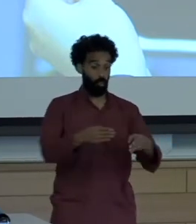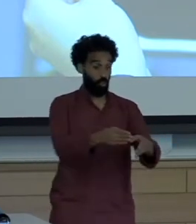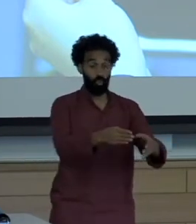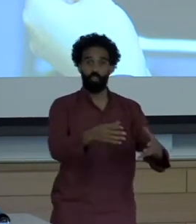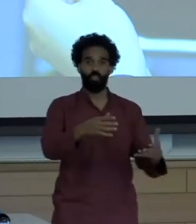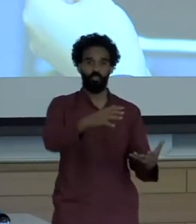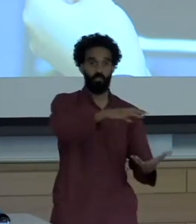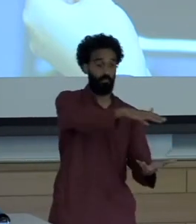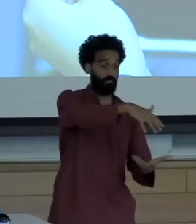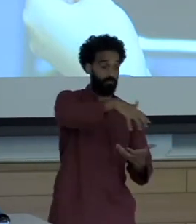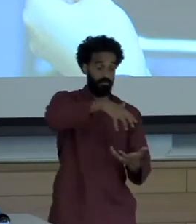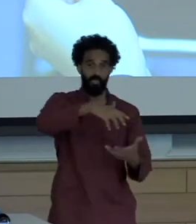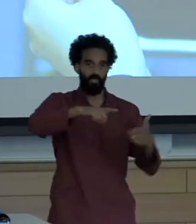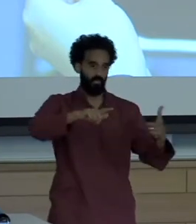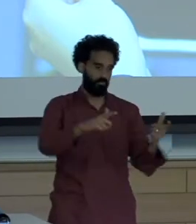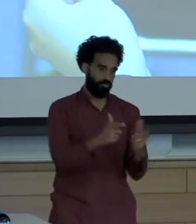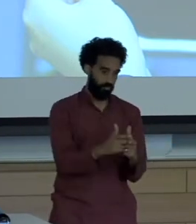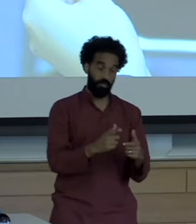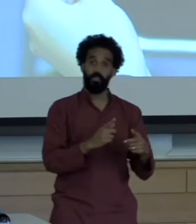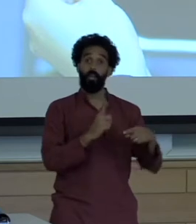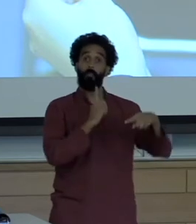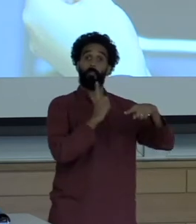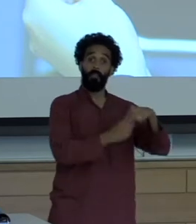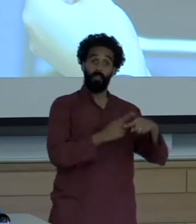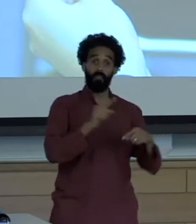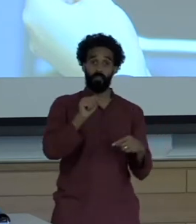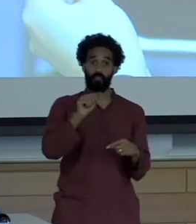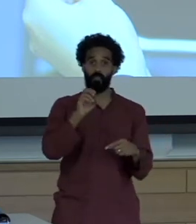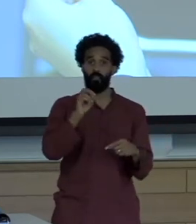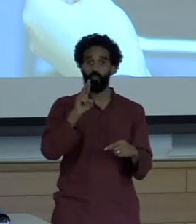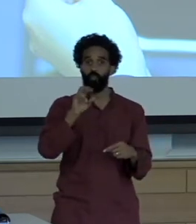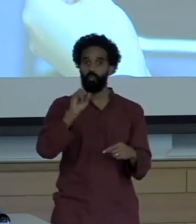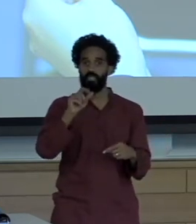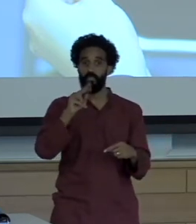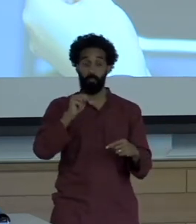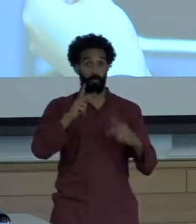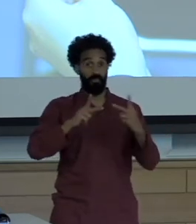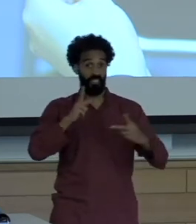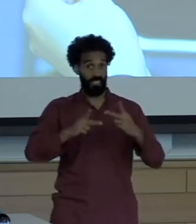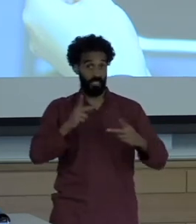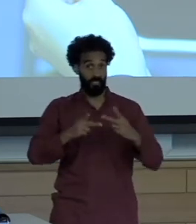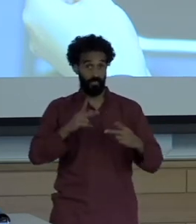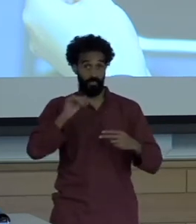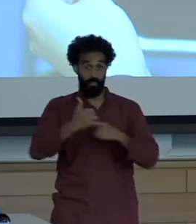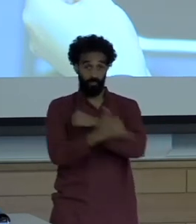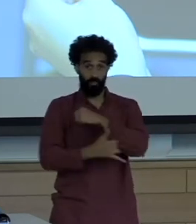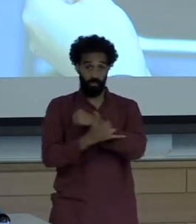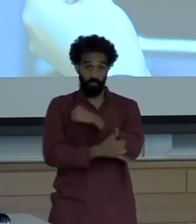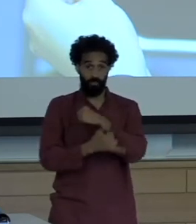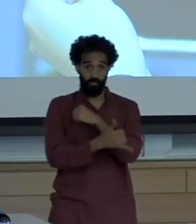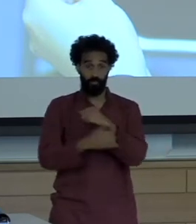but also the tourism that draws people from